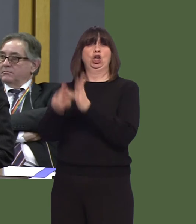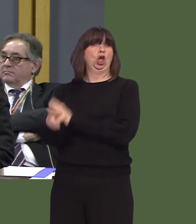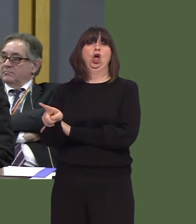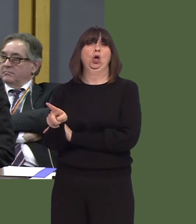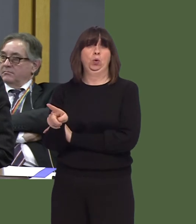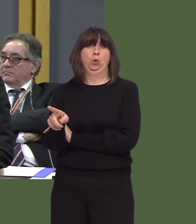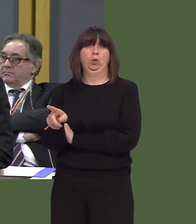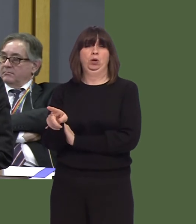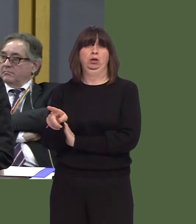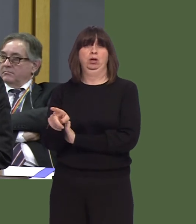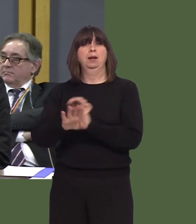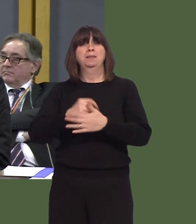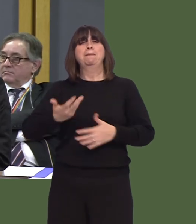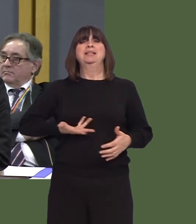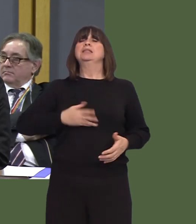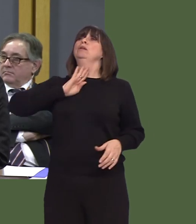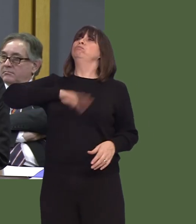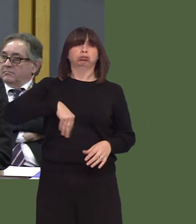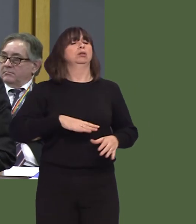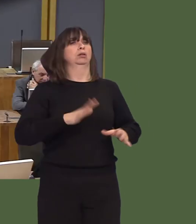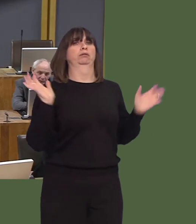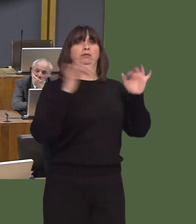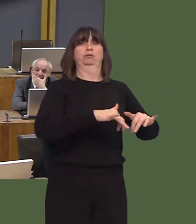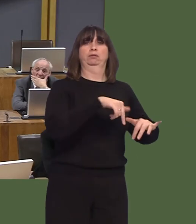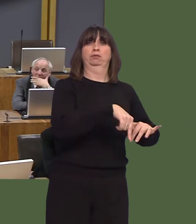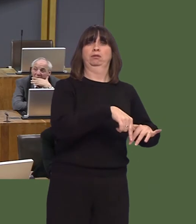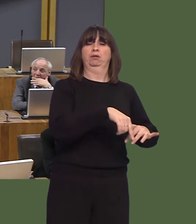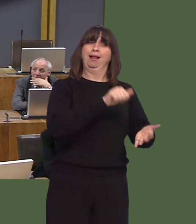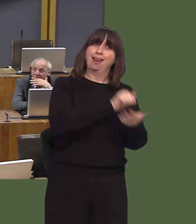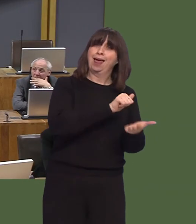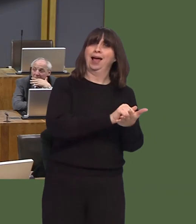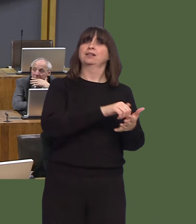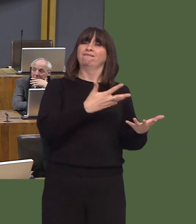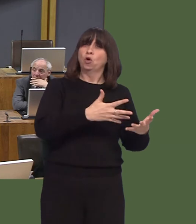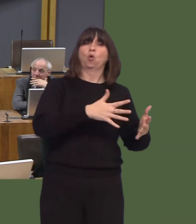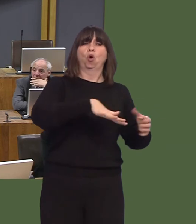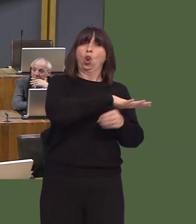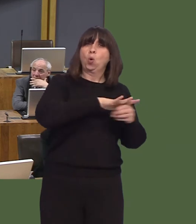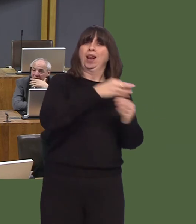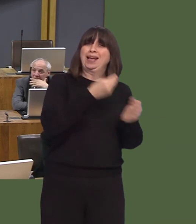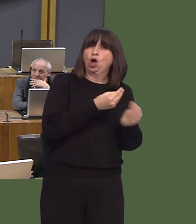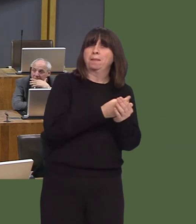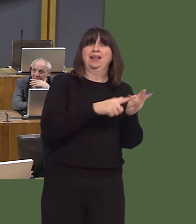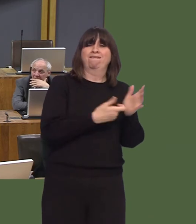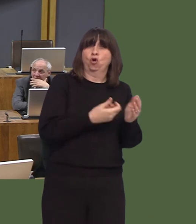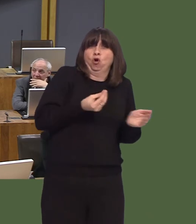enterprise zone as an option. It's important that the industrial and commercial use of that land is for building the local economy and growth, and not for a prison.